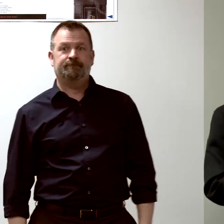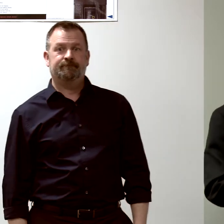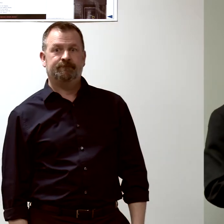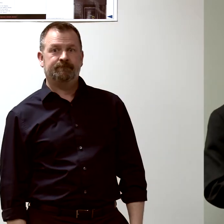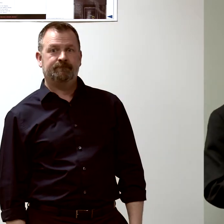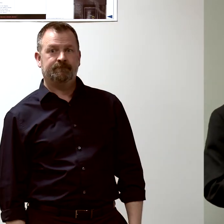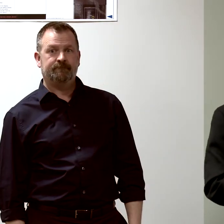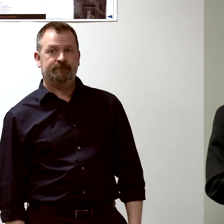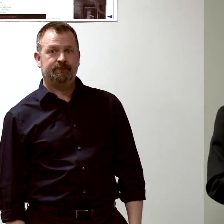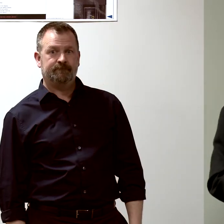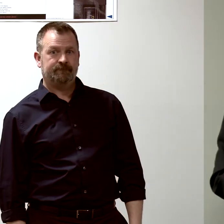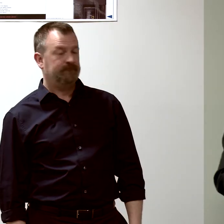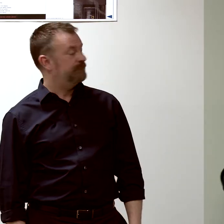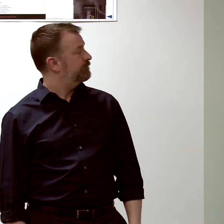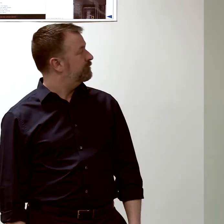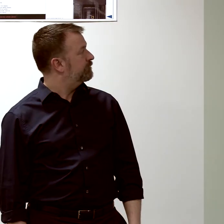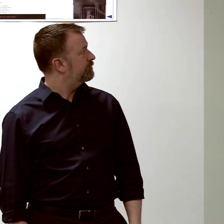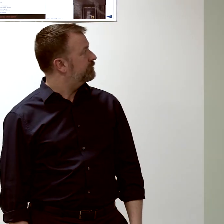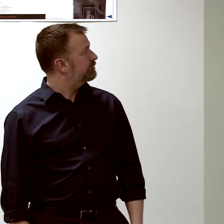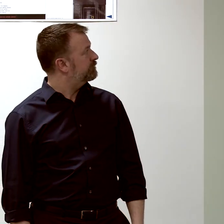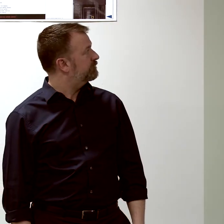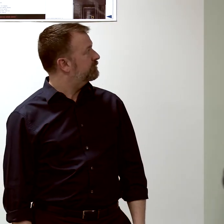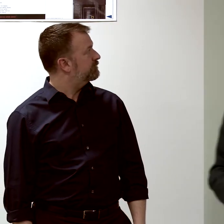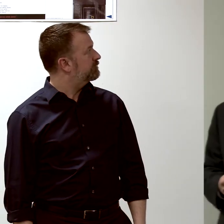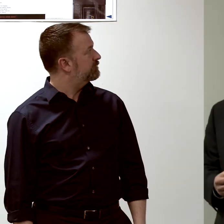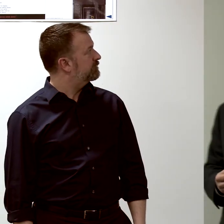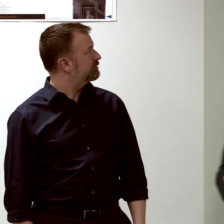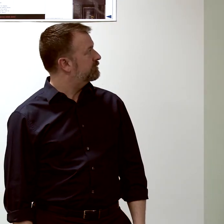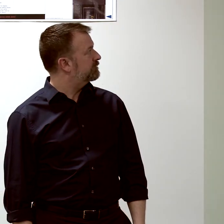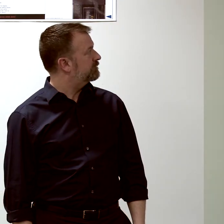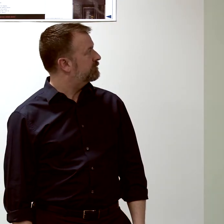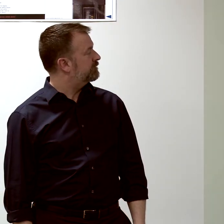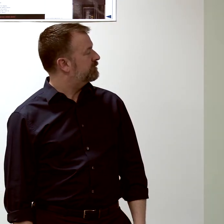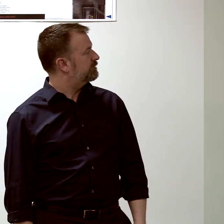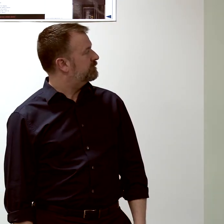We can now use this method-- next slide--